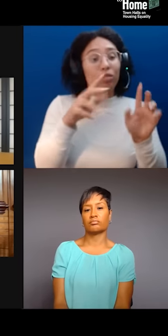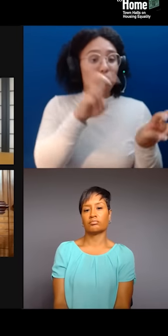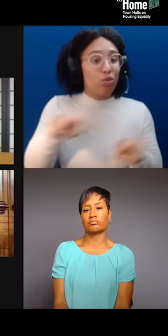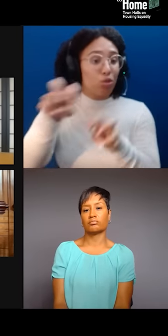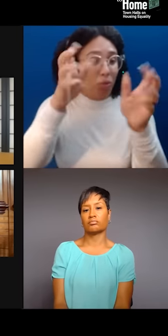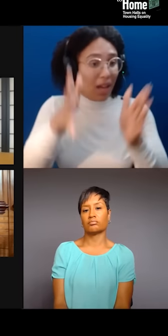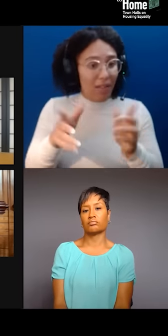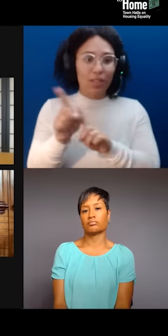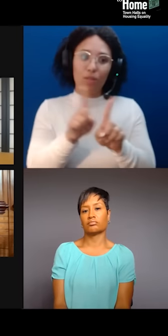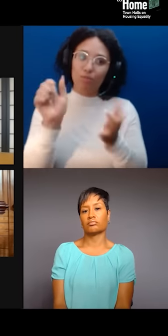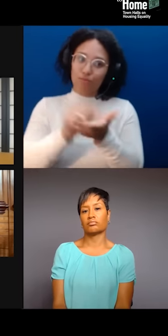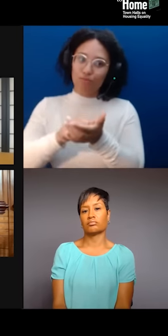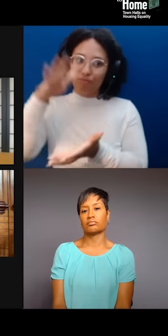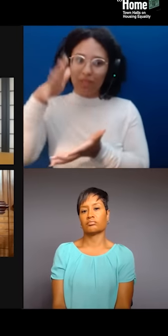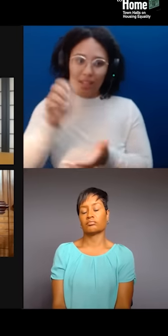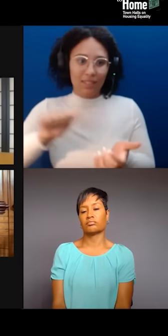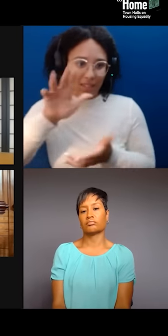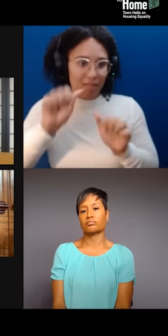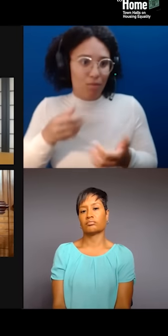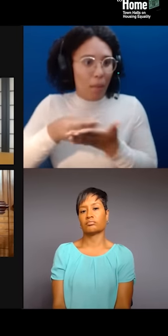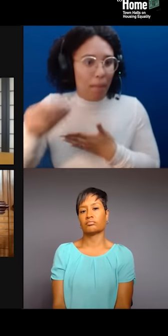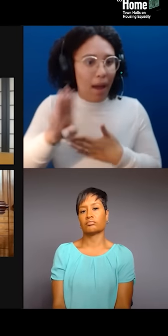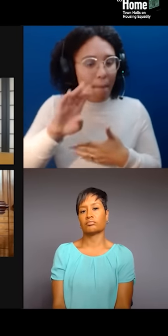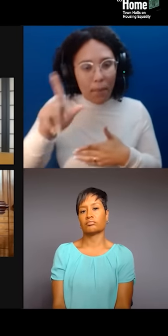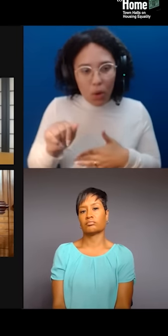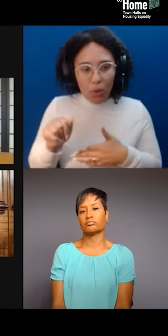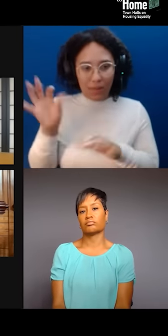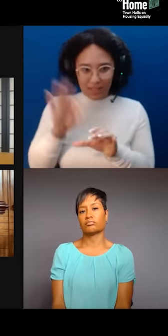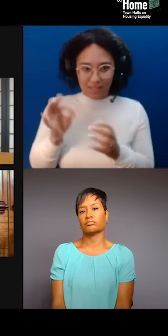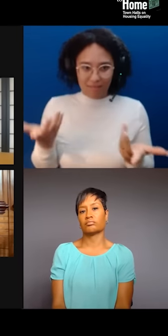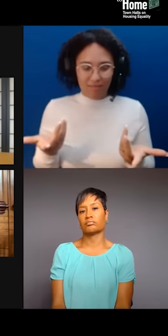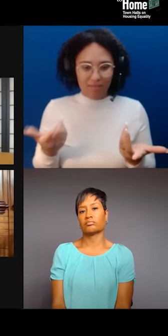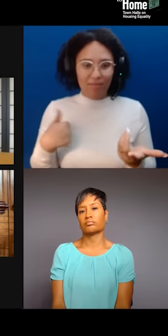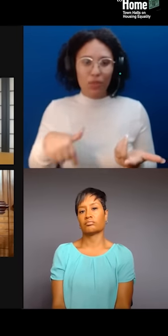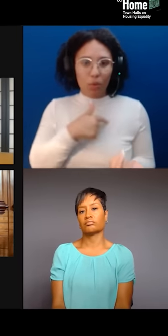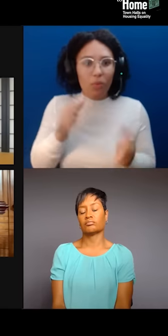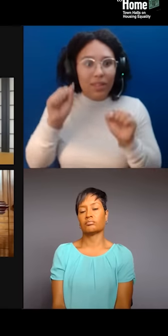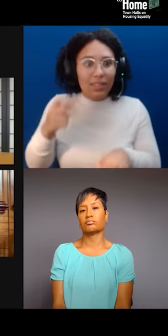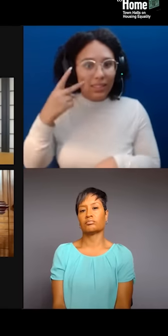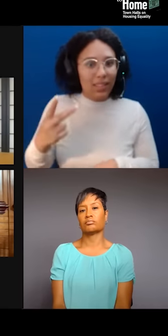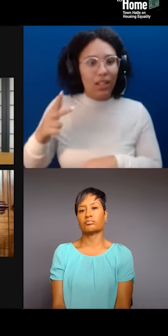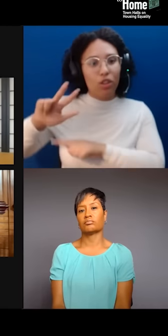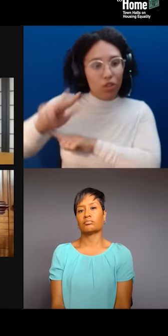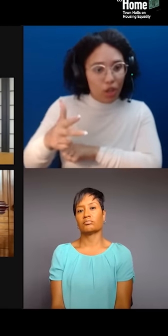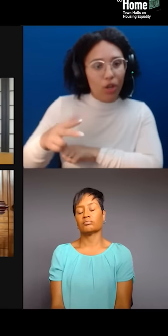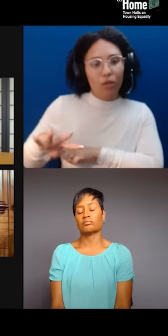by second, third, fourth generation Chinese Americans who are exploiting their own people for this. And then you have the developers from China and all that.